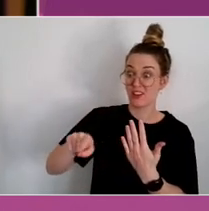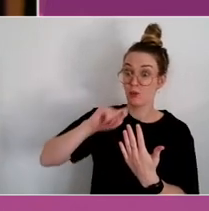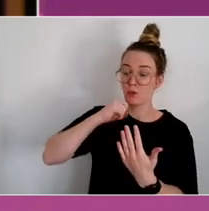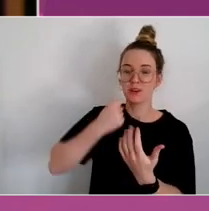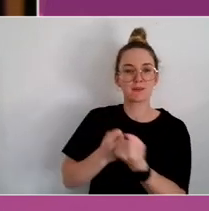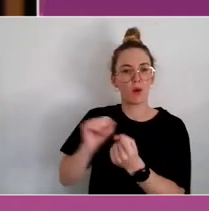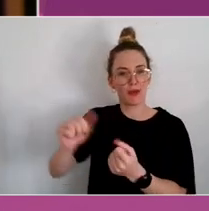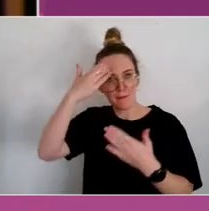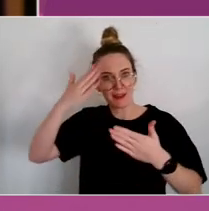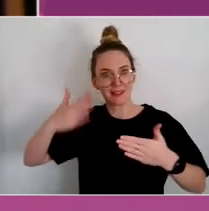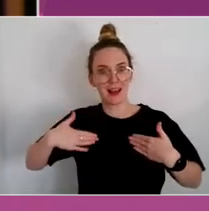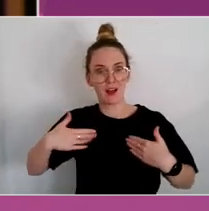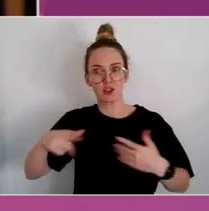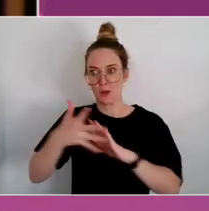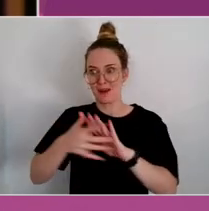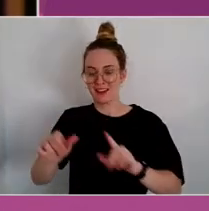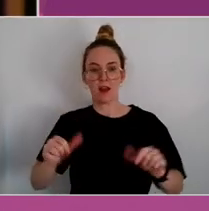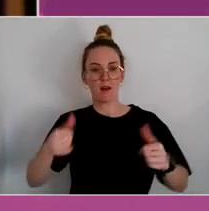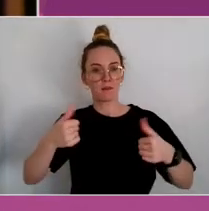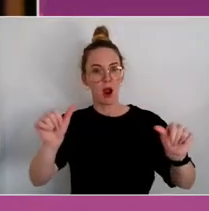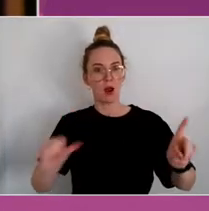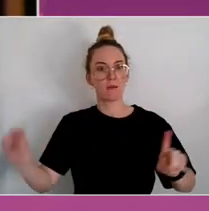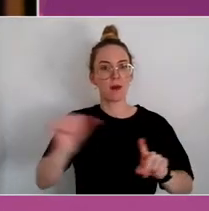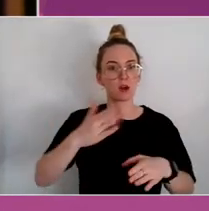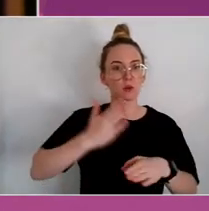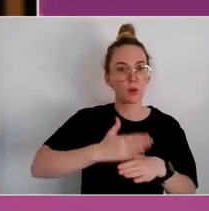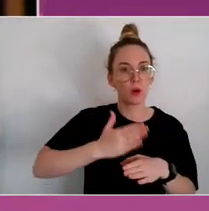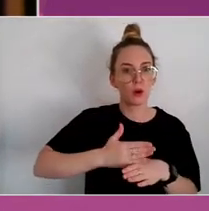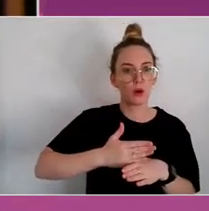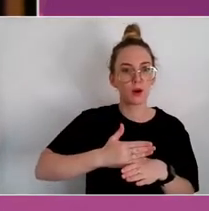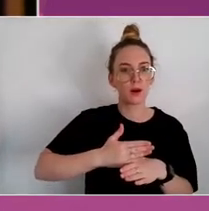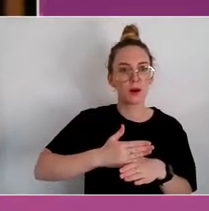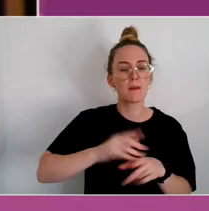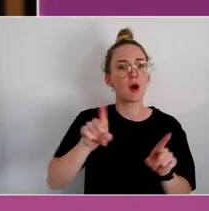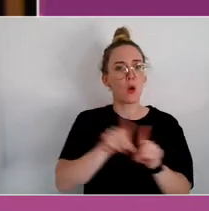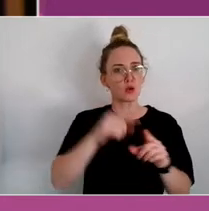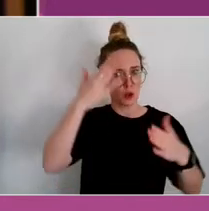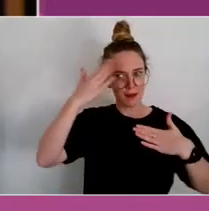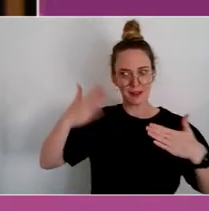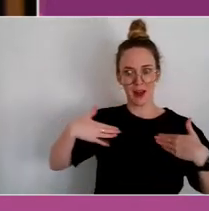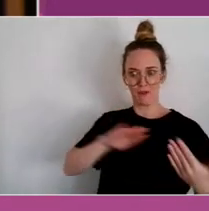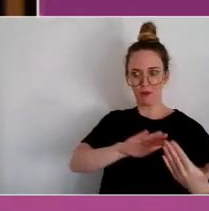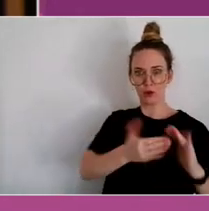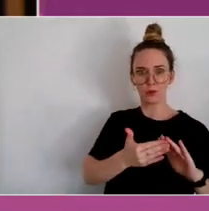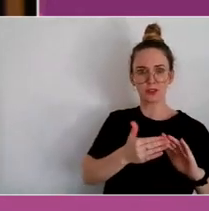to work, but their mental health in bringing the community together and putting on those